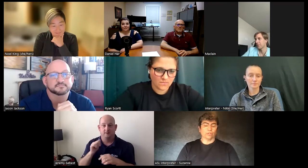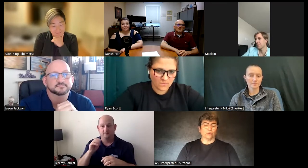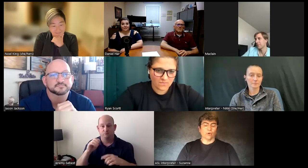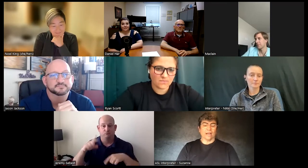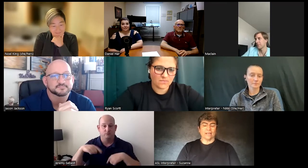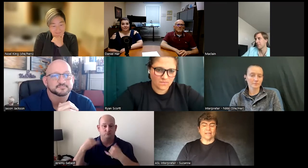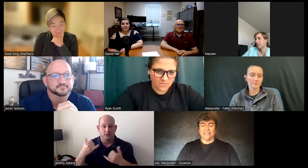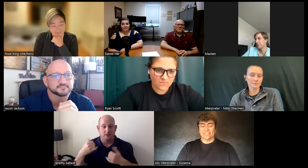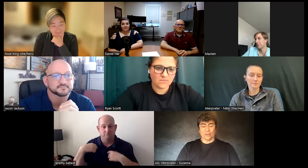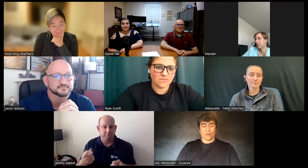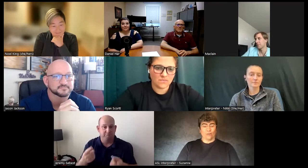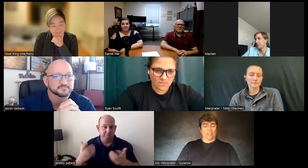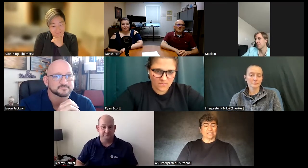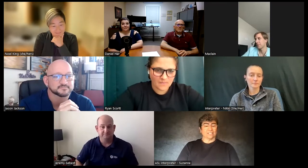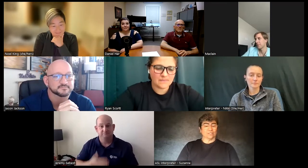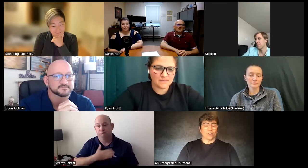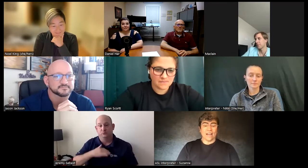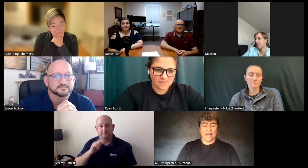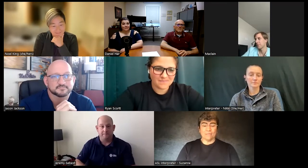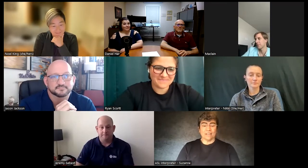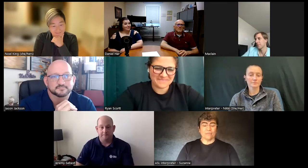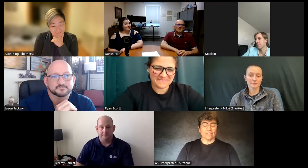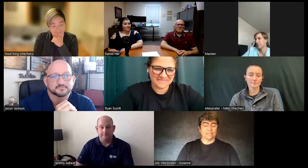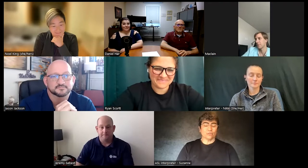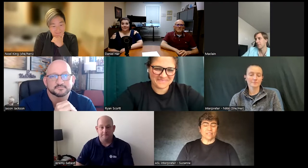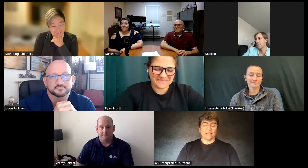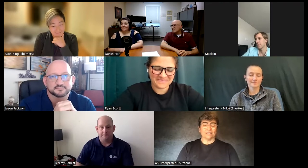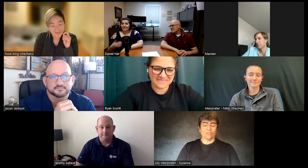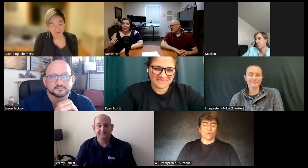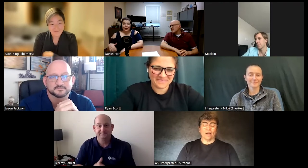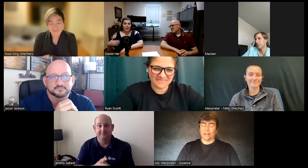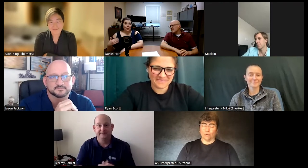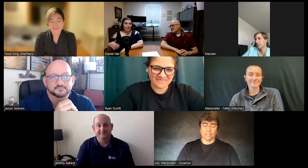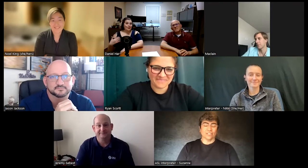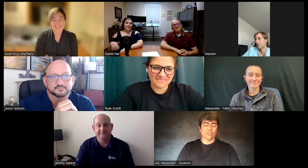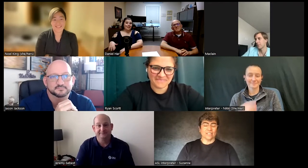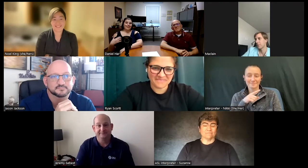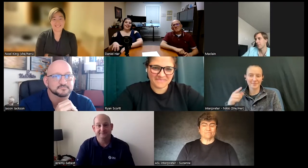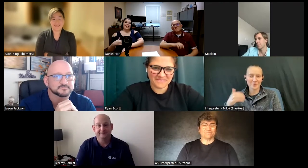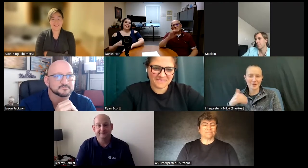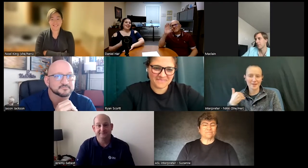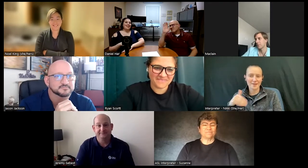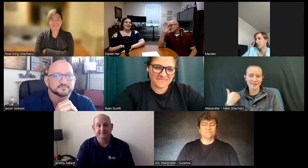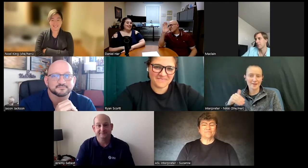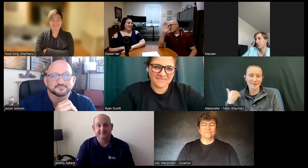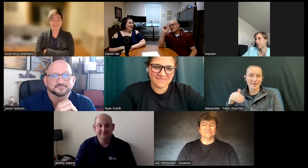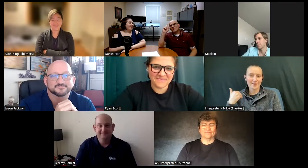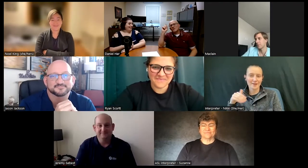Ukraine so that's where I am and I've been doing that for a while I really enjoy it